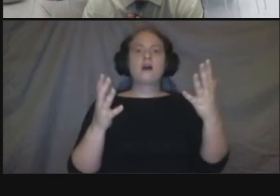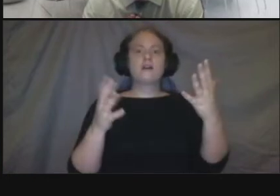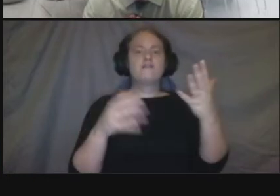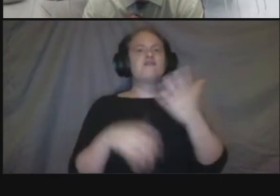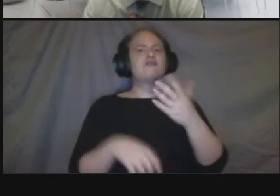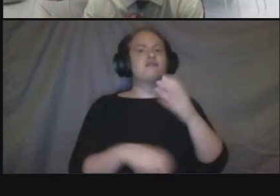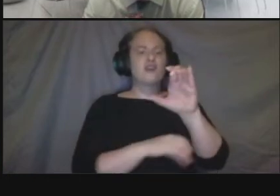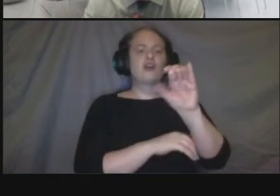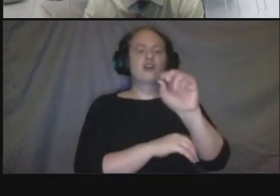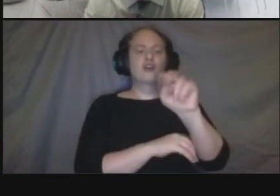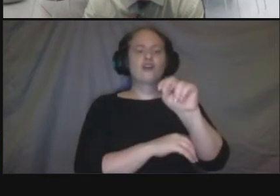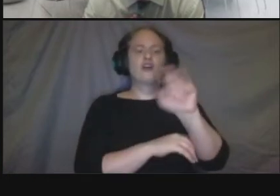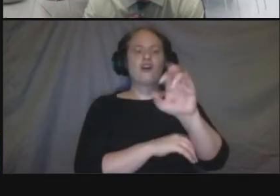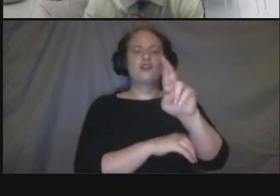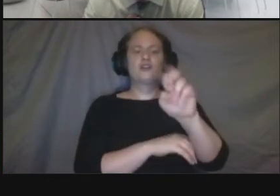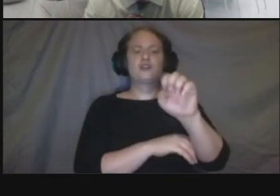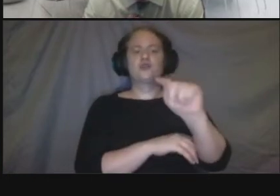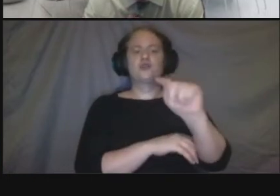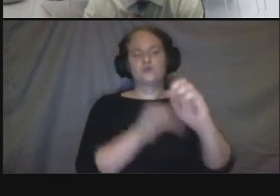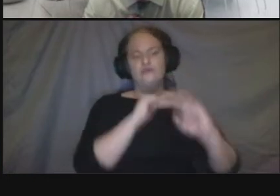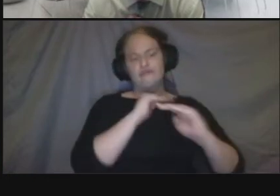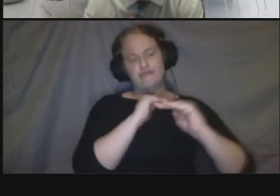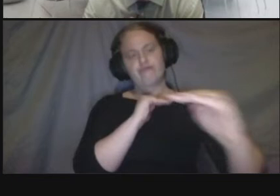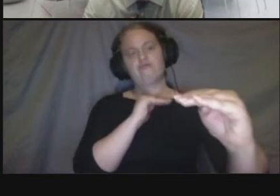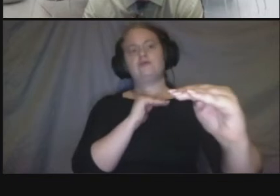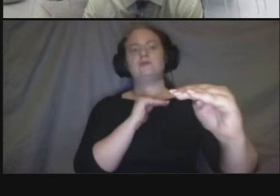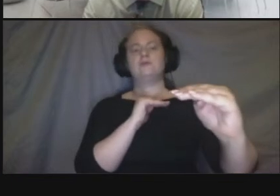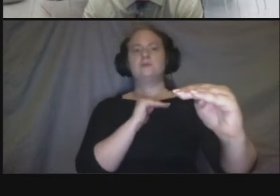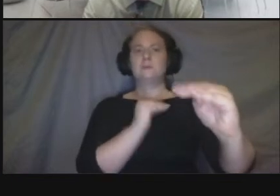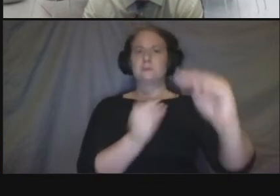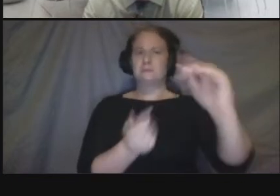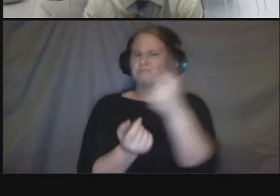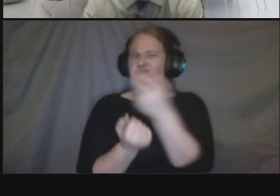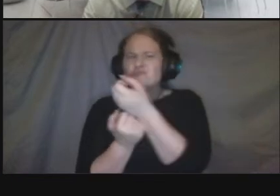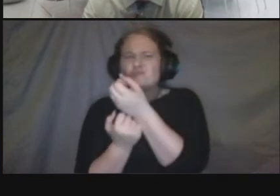that you often get in an urban environment because of that amount of pavement or other things